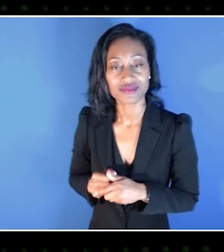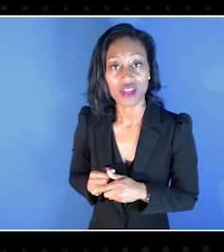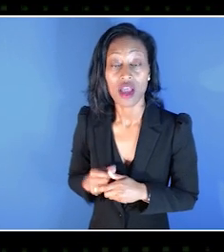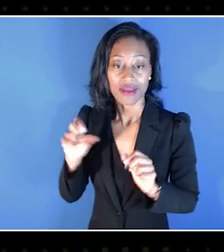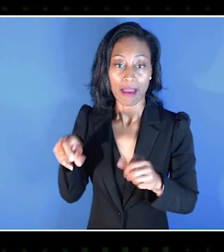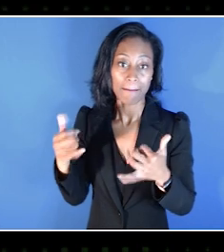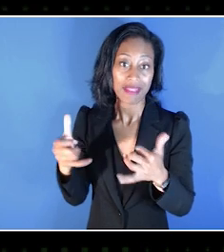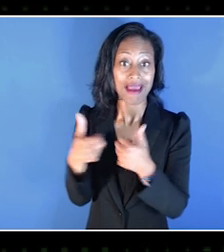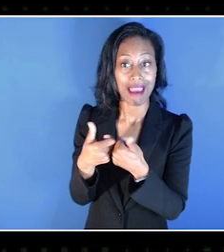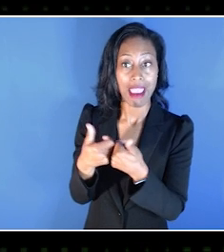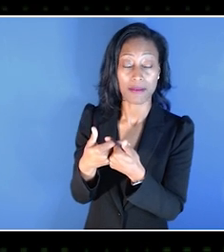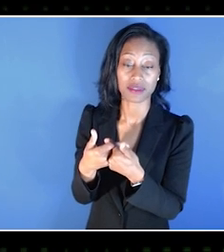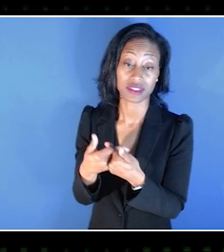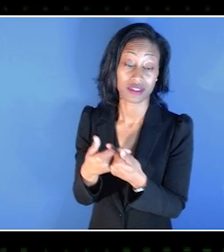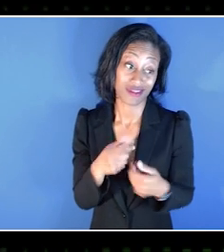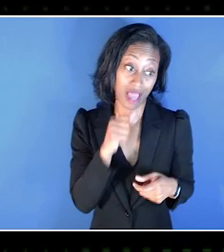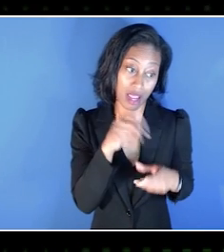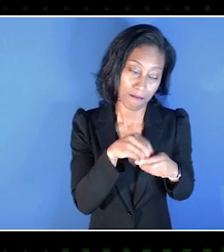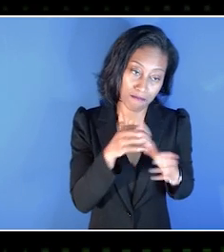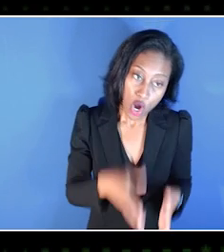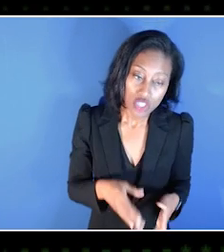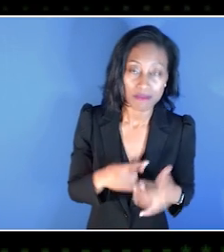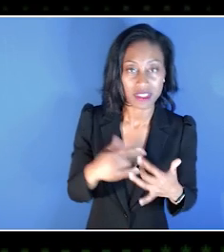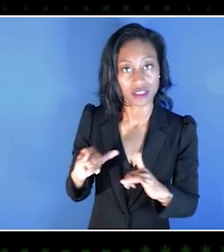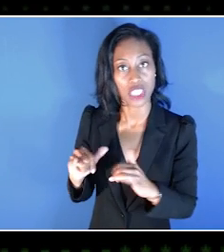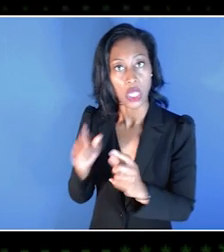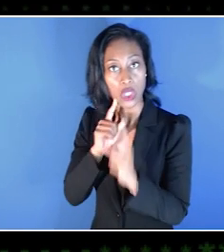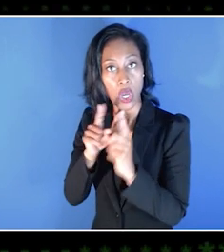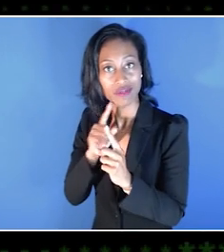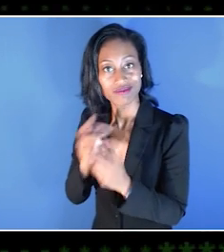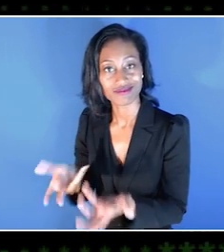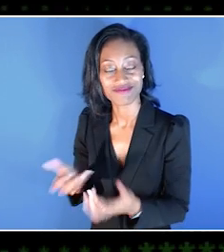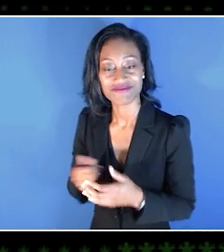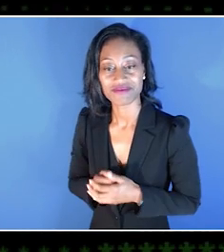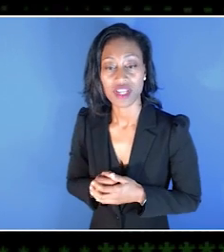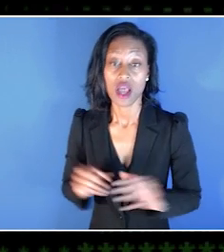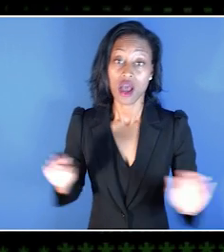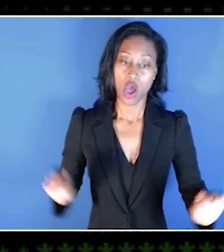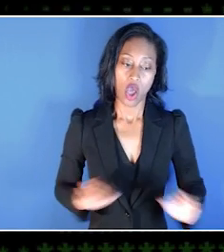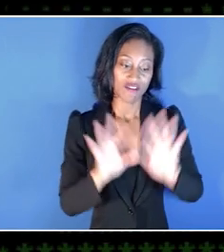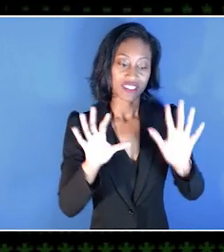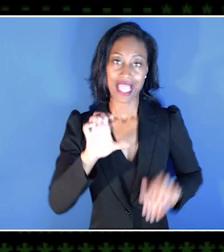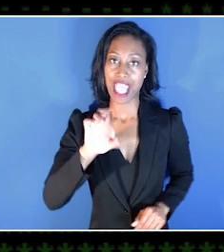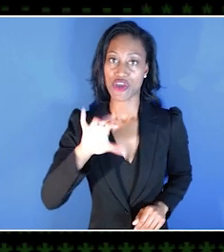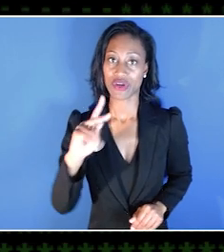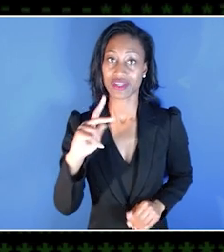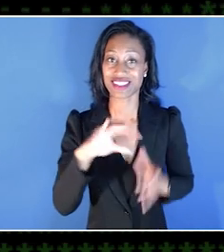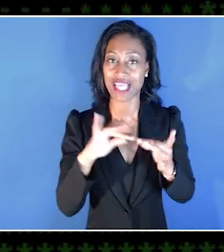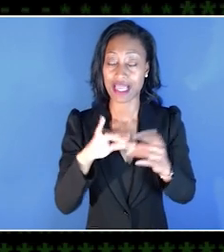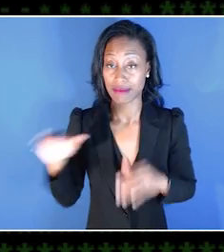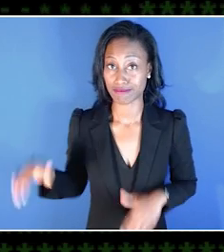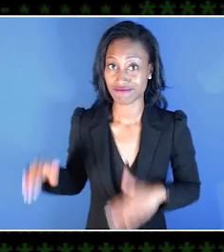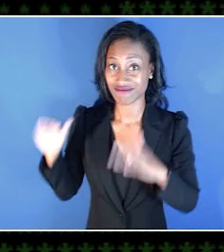that I couldn't talk to in person. Obviously being able to like Erik, as you said, like seeing Kaylie grow up